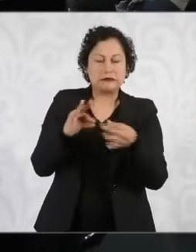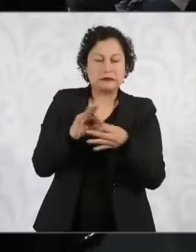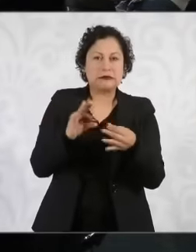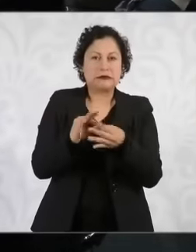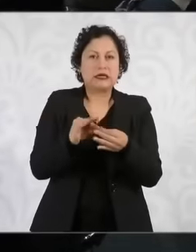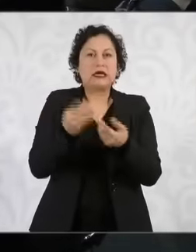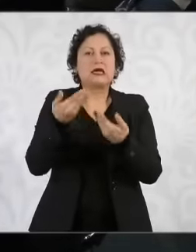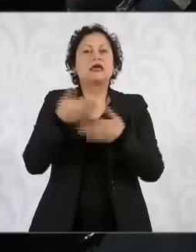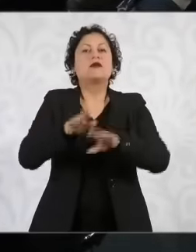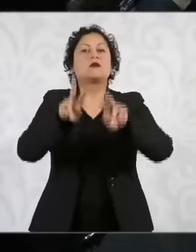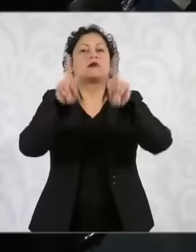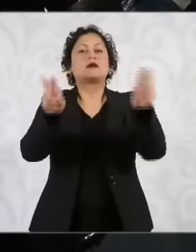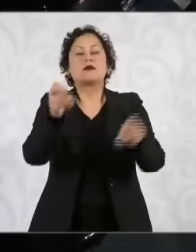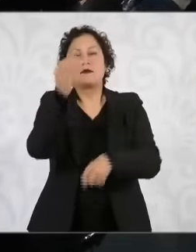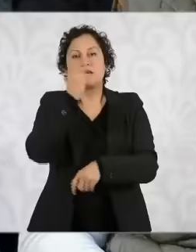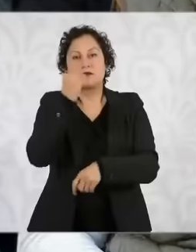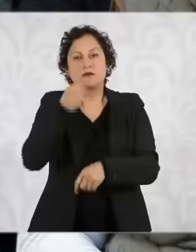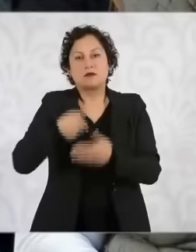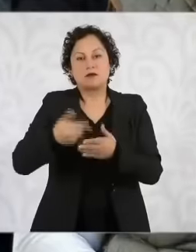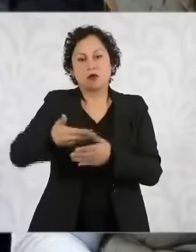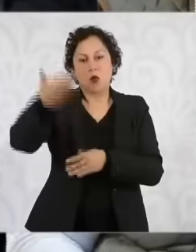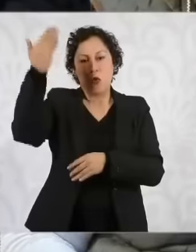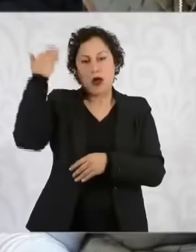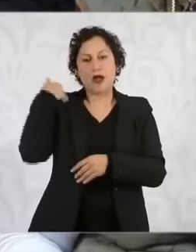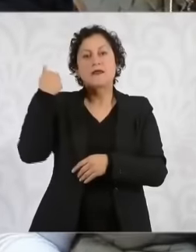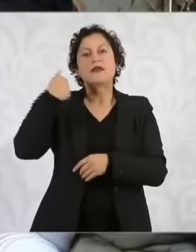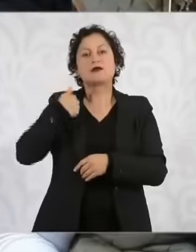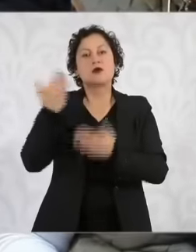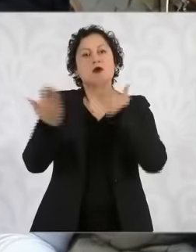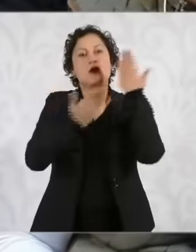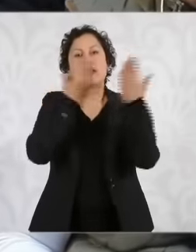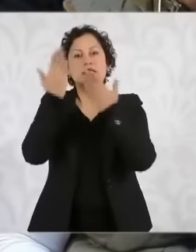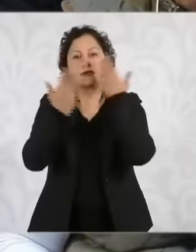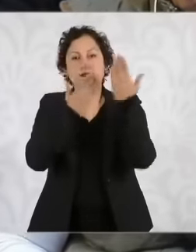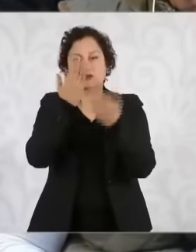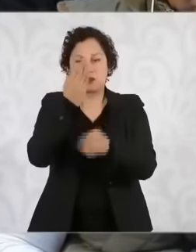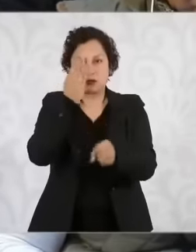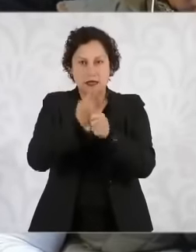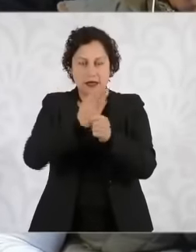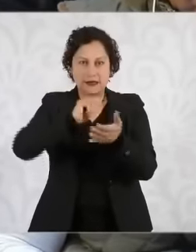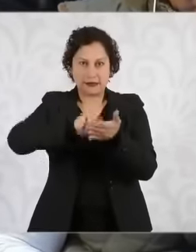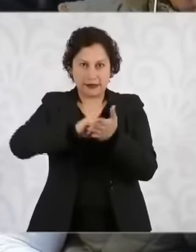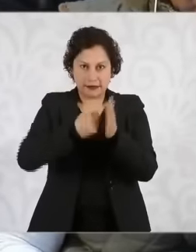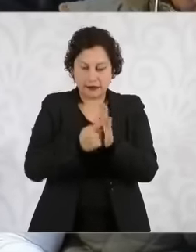a career in agricultural technology on this topic. I was in a cader. when Proc Campo was made